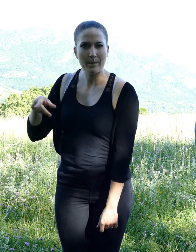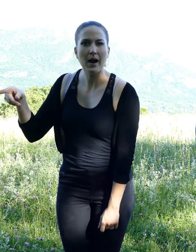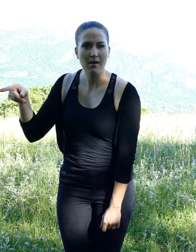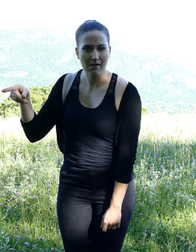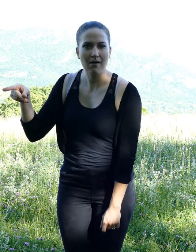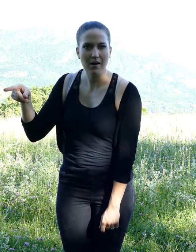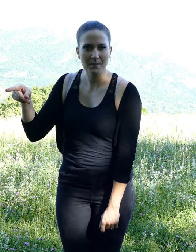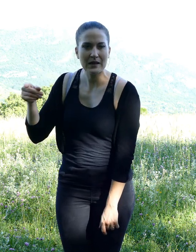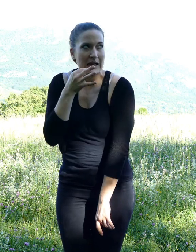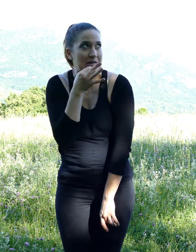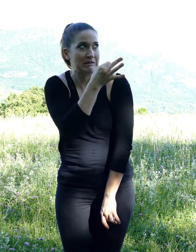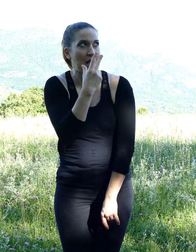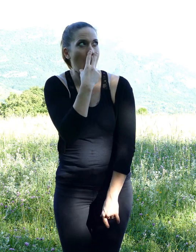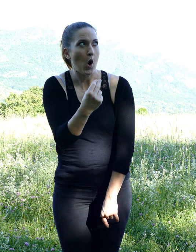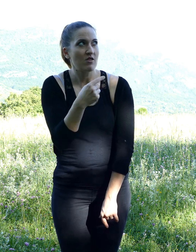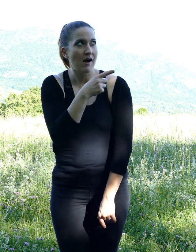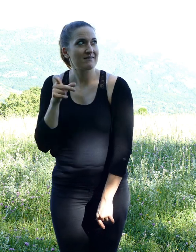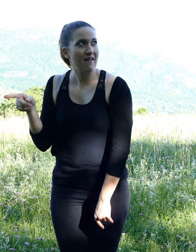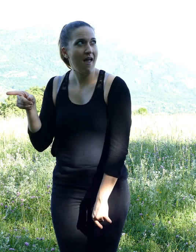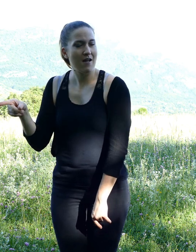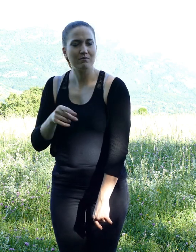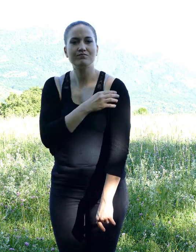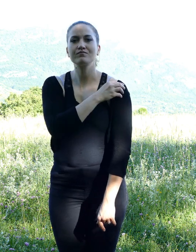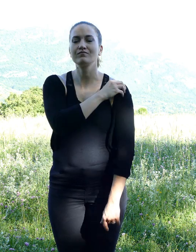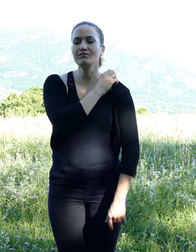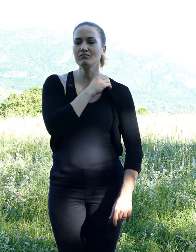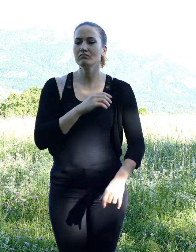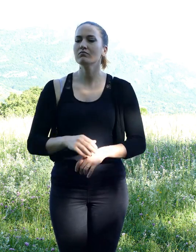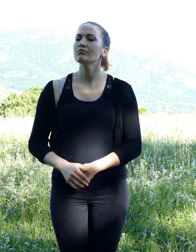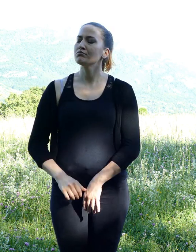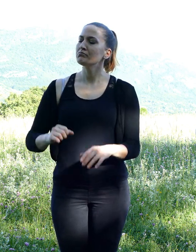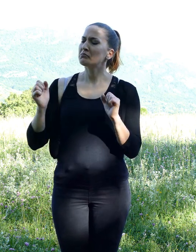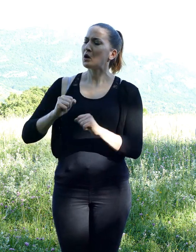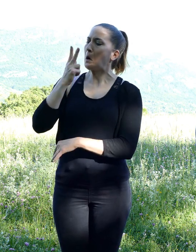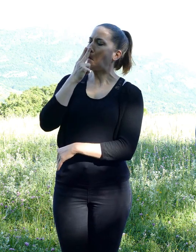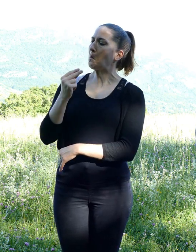The inspector rushed towards Mimi the weasel's place for an interrogation.